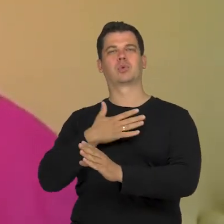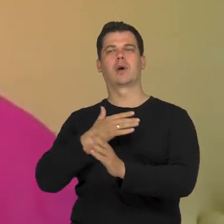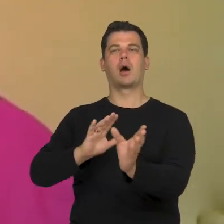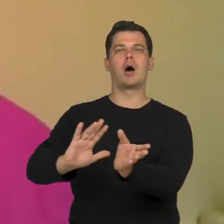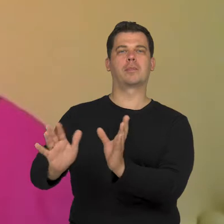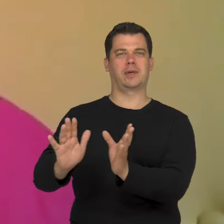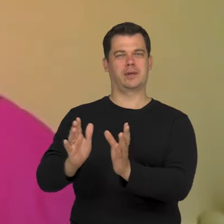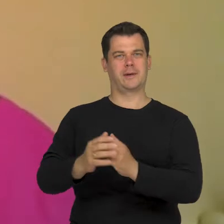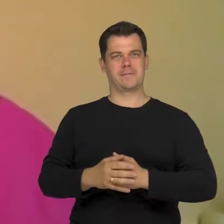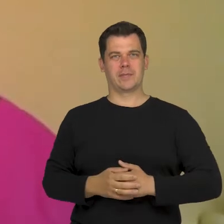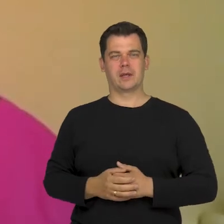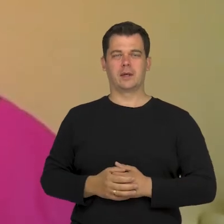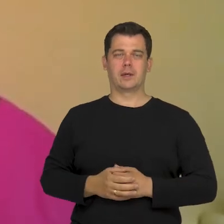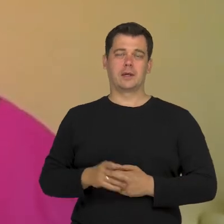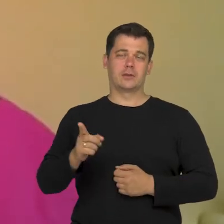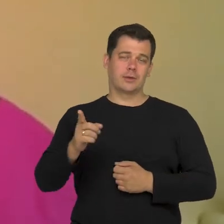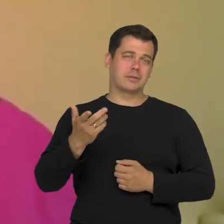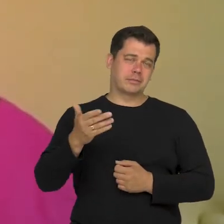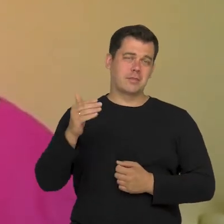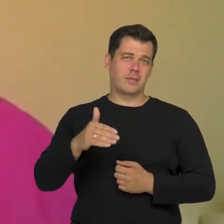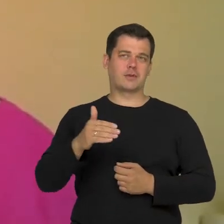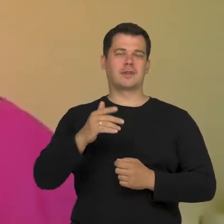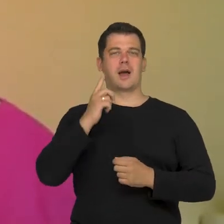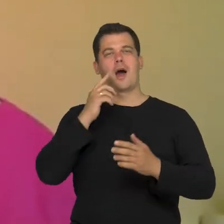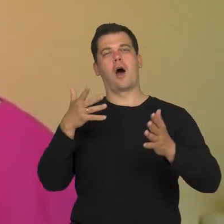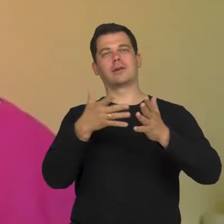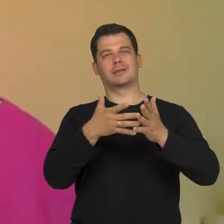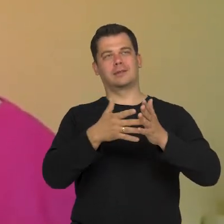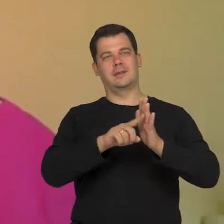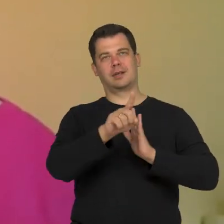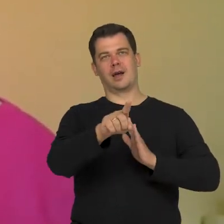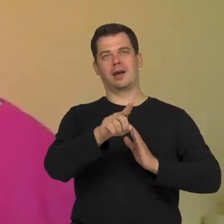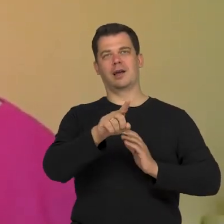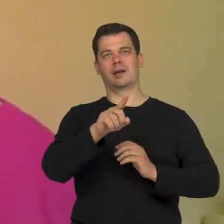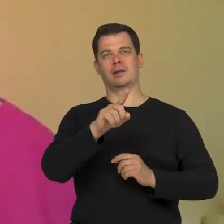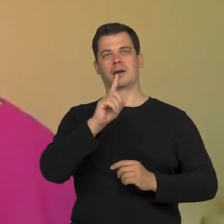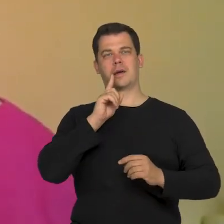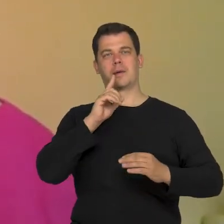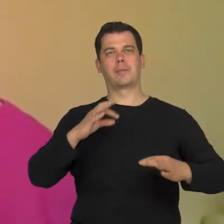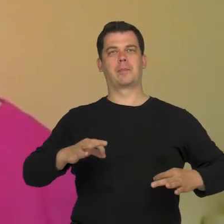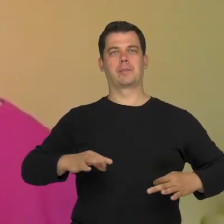Maybe this is very judgemental towards miss Anna Dymna